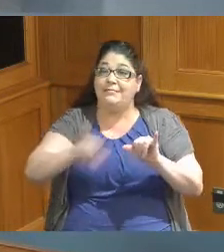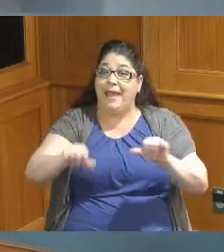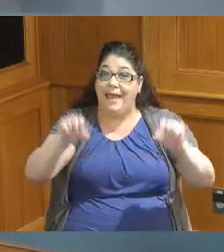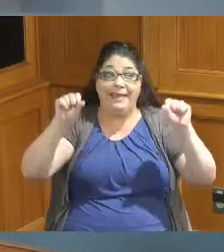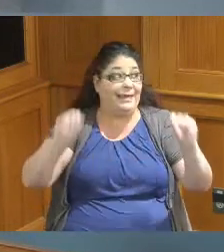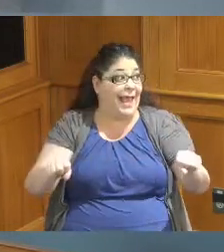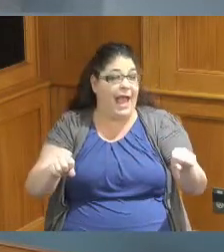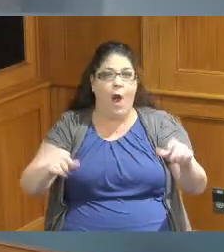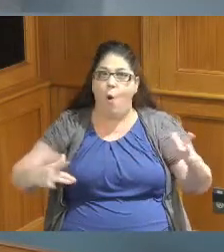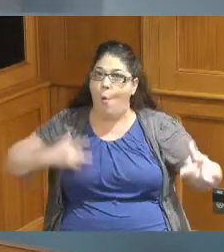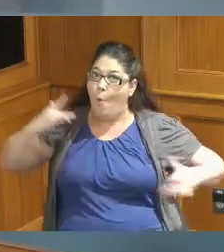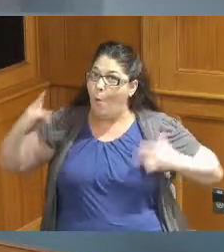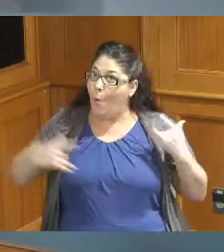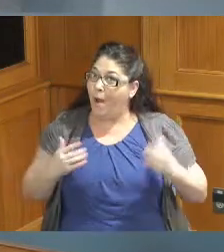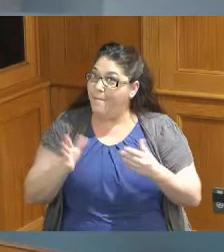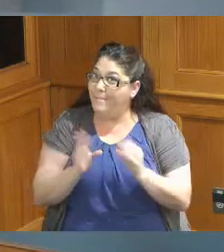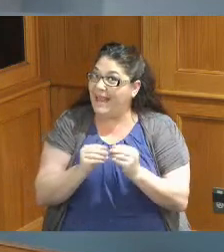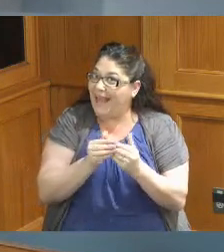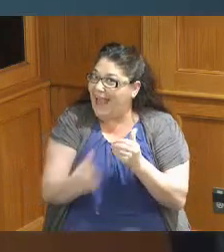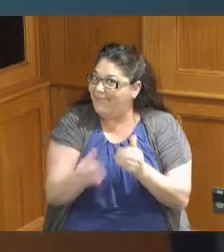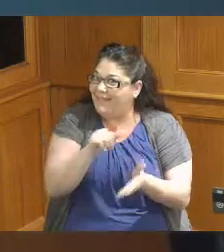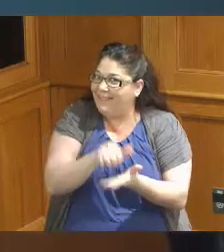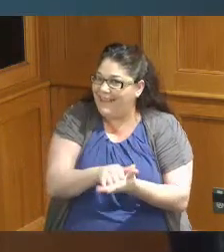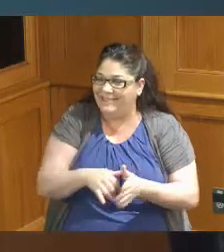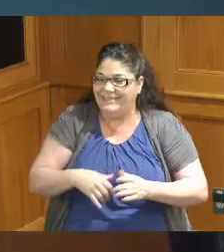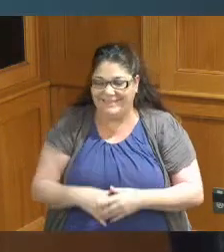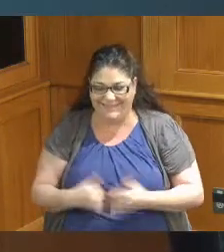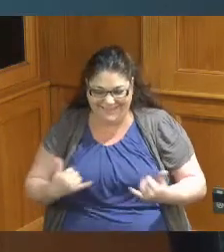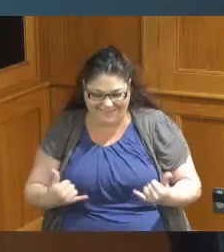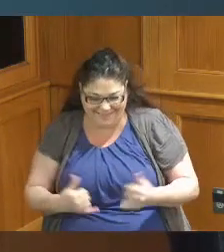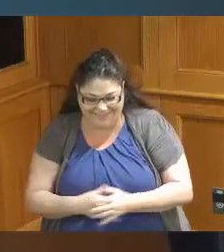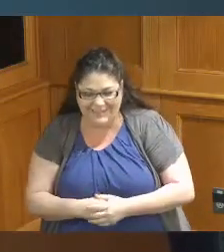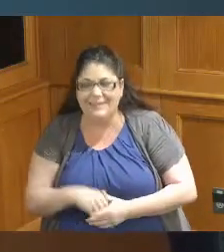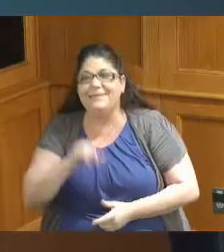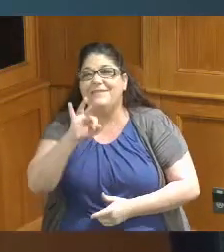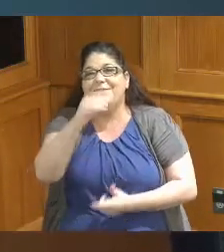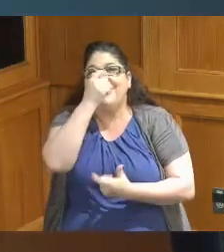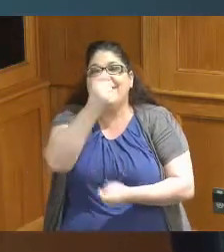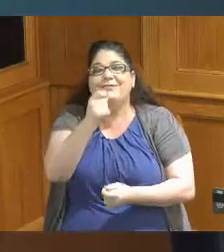most exciting meeting you've ever heard but I know if you have somewhere else to go or